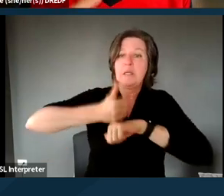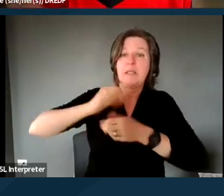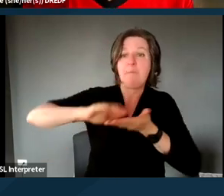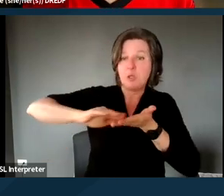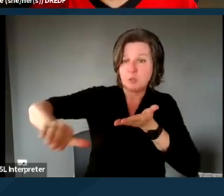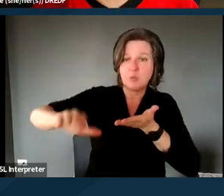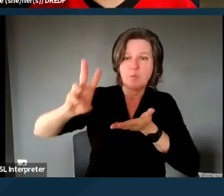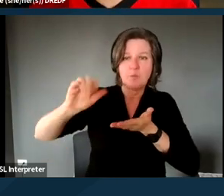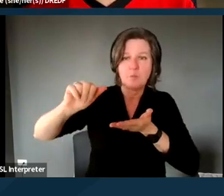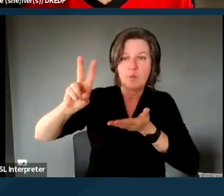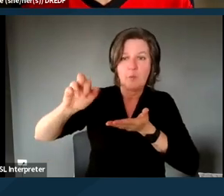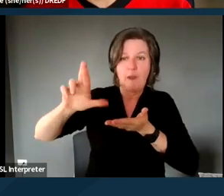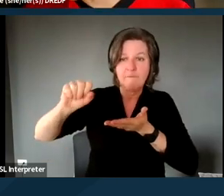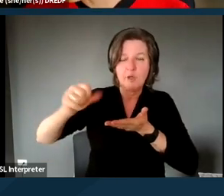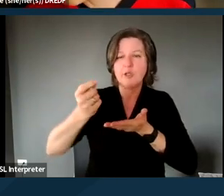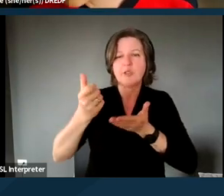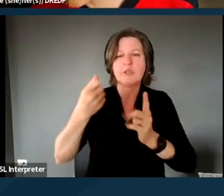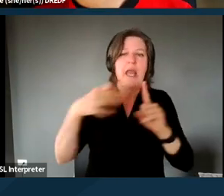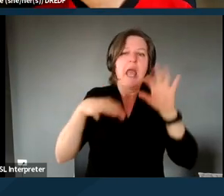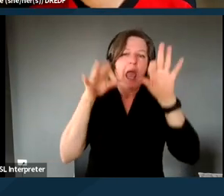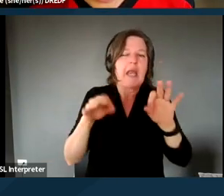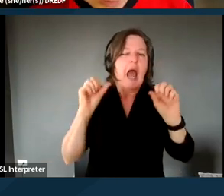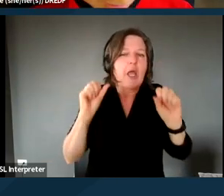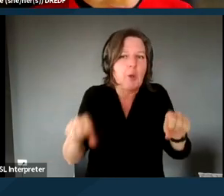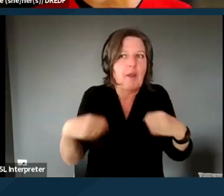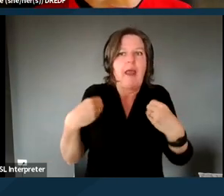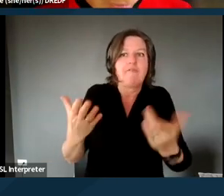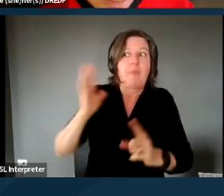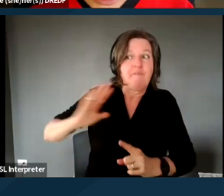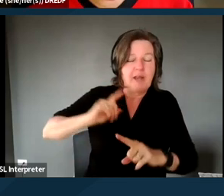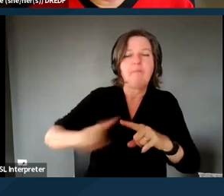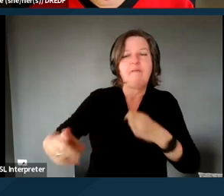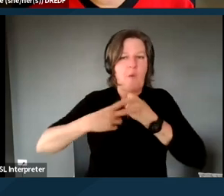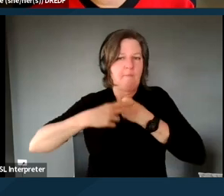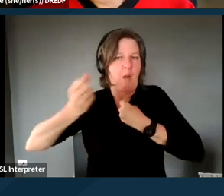I could have given earlier, but I saved for now, which is that the idea of waivers.